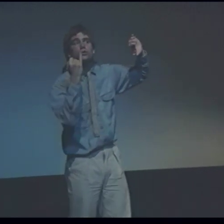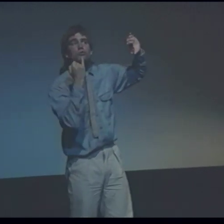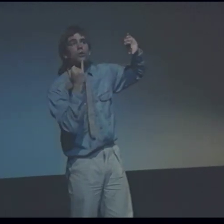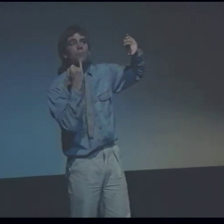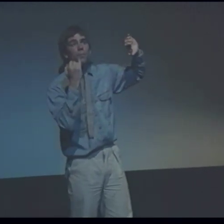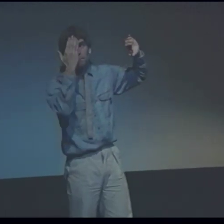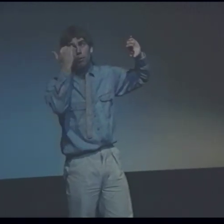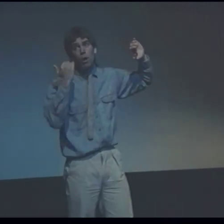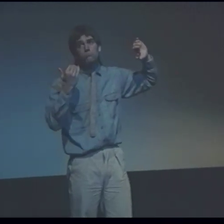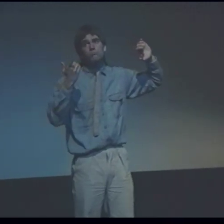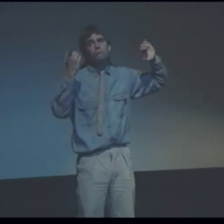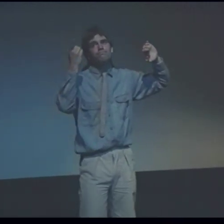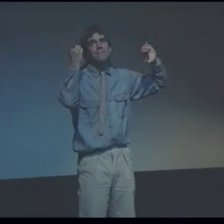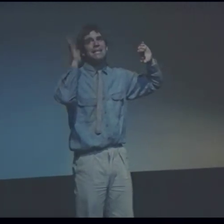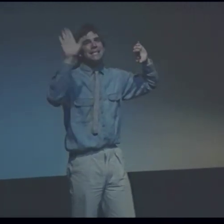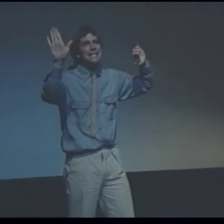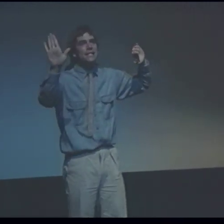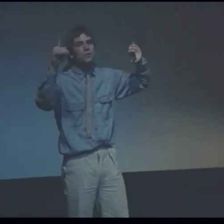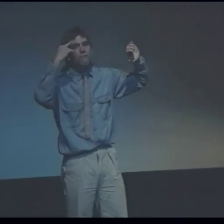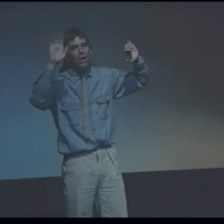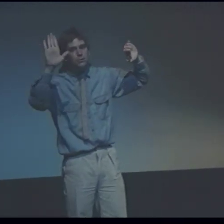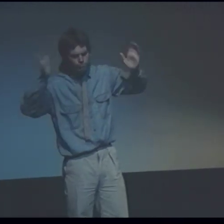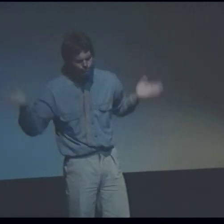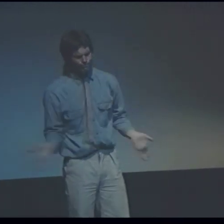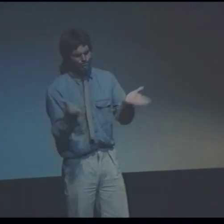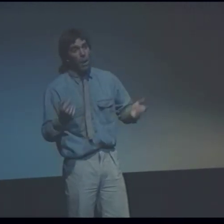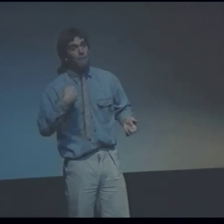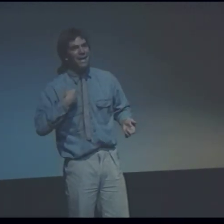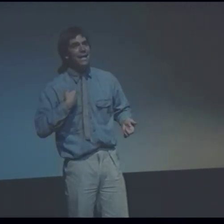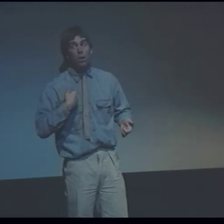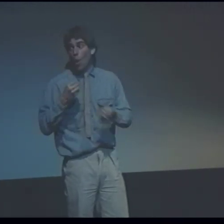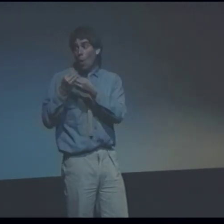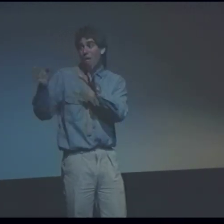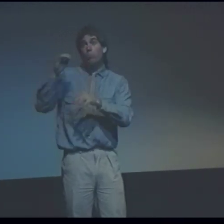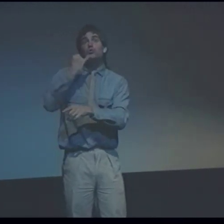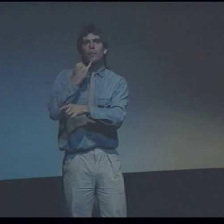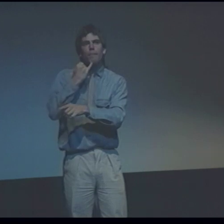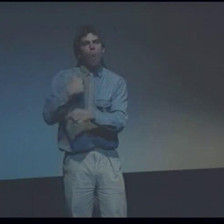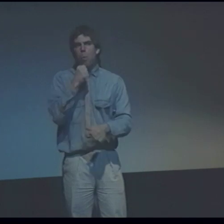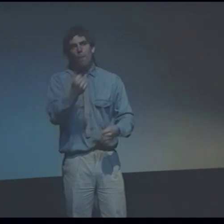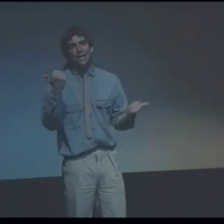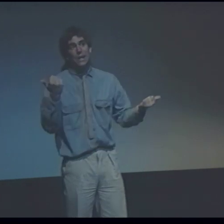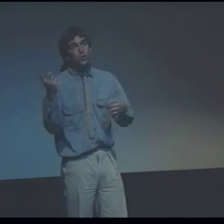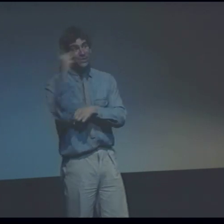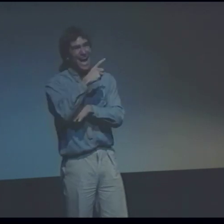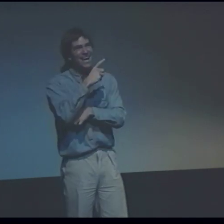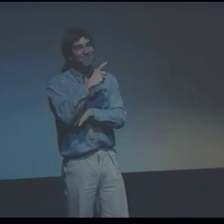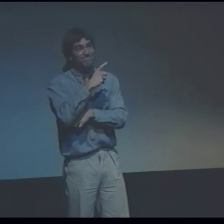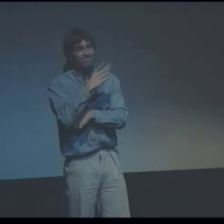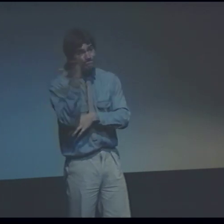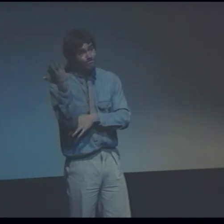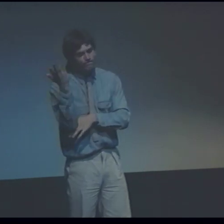But, you know, I do have to thank Jim for encouraging me. Without him, I wouldn't even be here today.